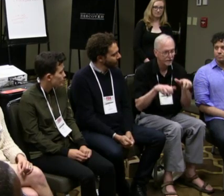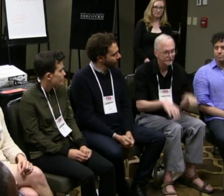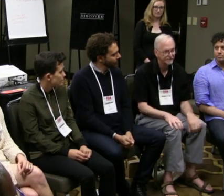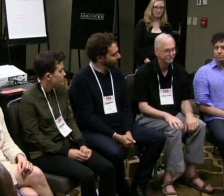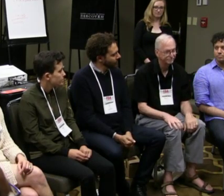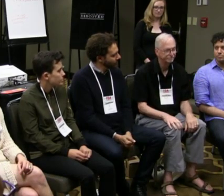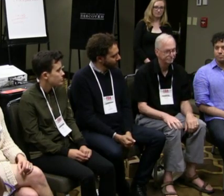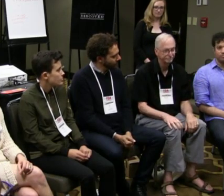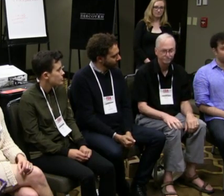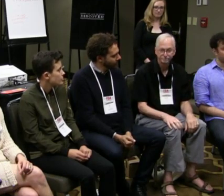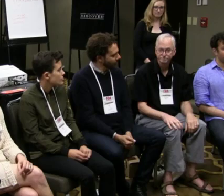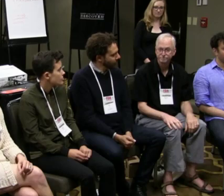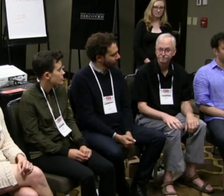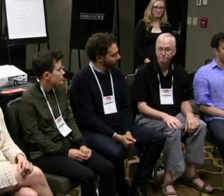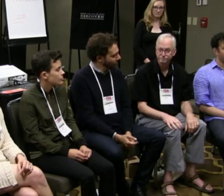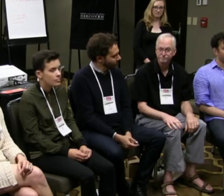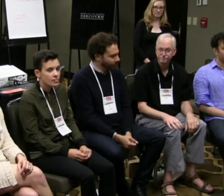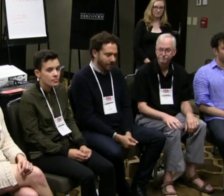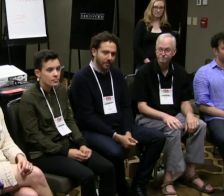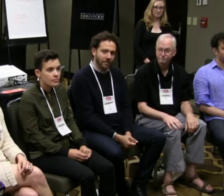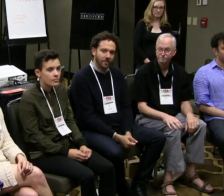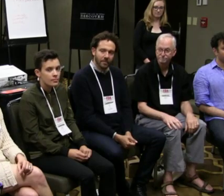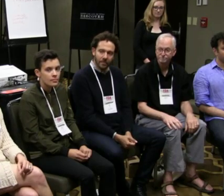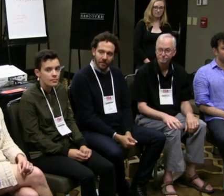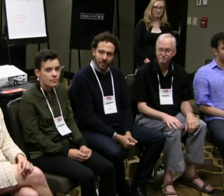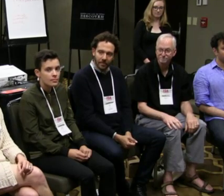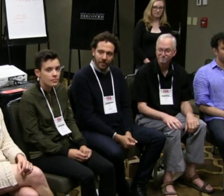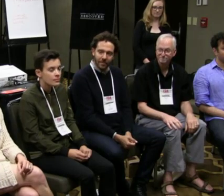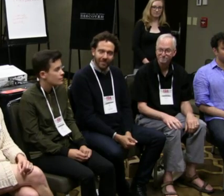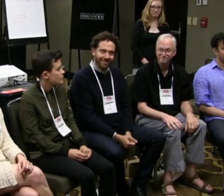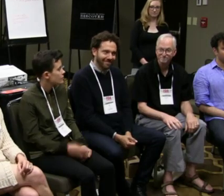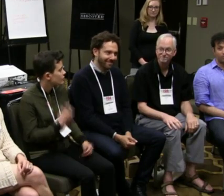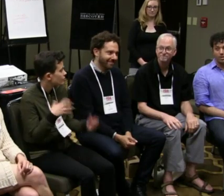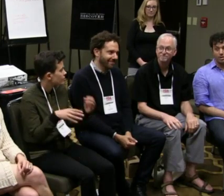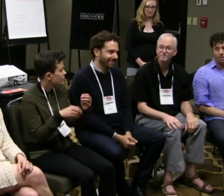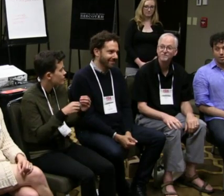So it can be a challenge to figure out appropriate communication for your audience, but worth it.